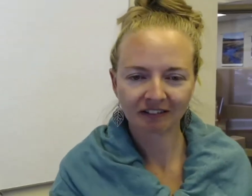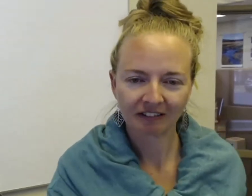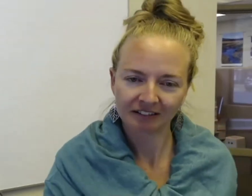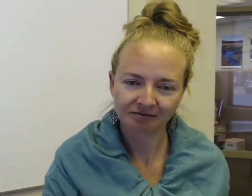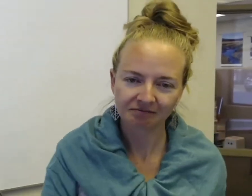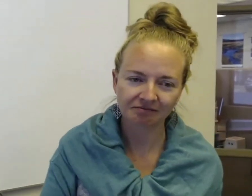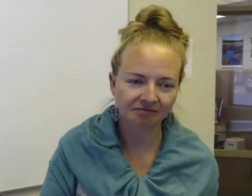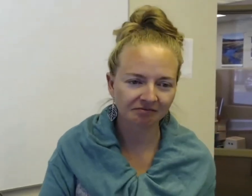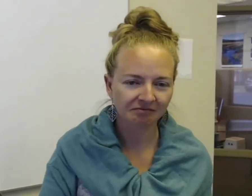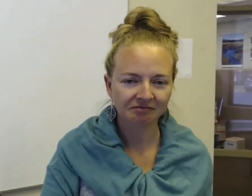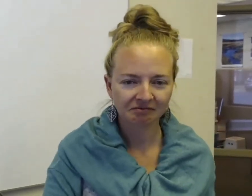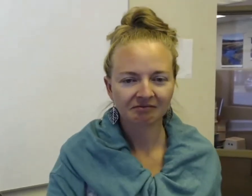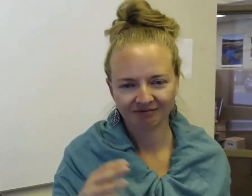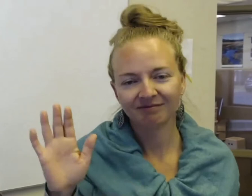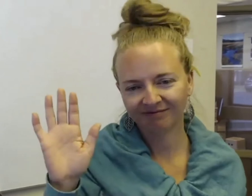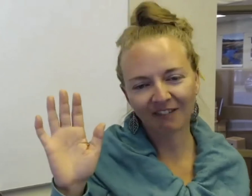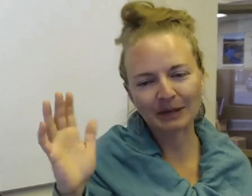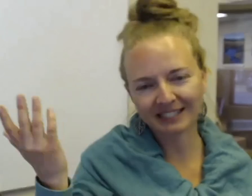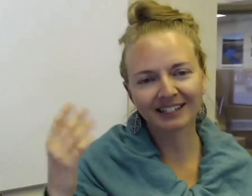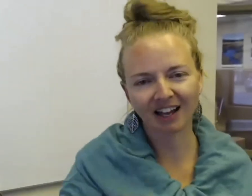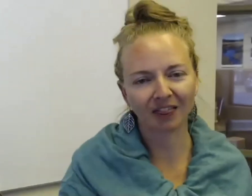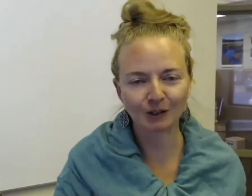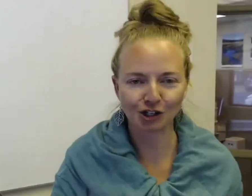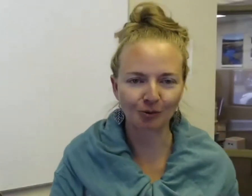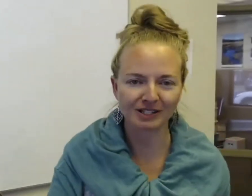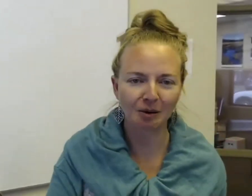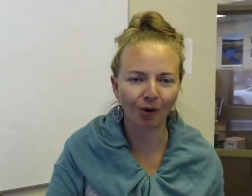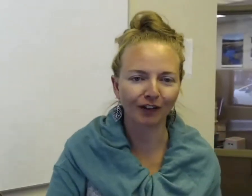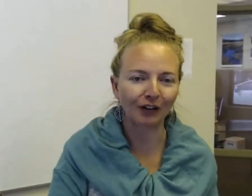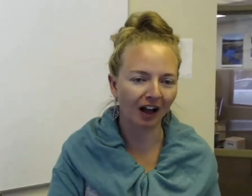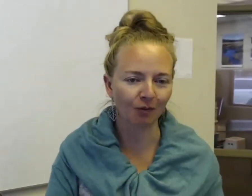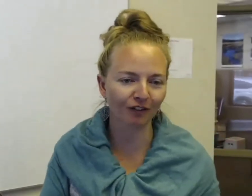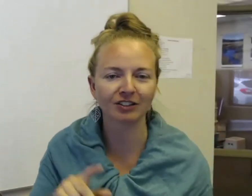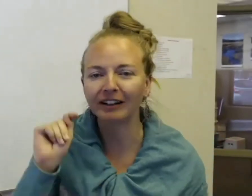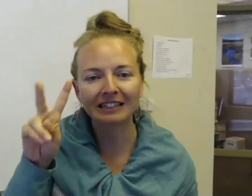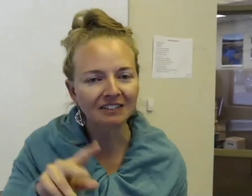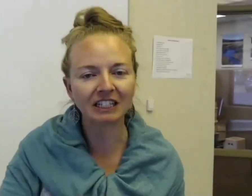Everybody's seen a sign language interpreter at some point in their life, whether it's